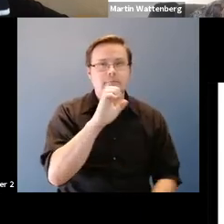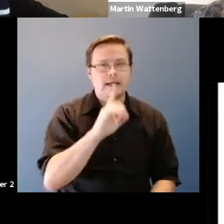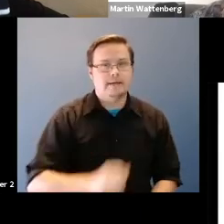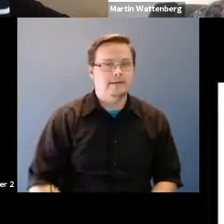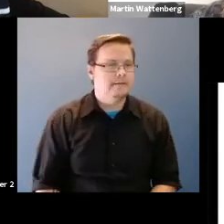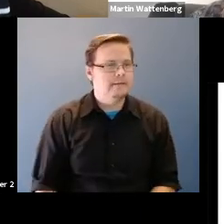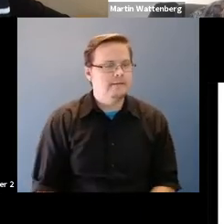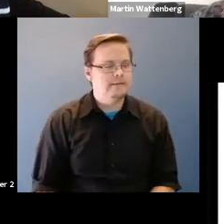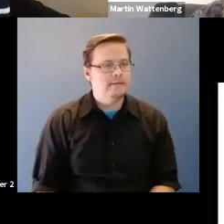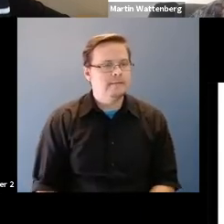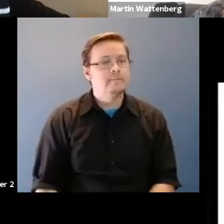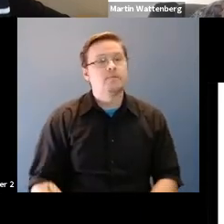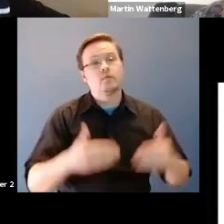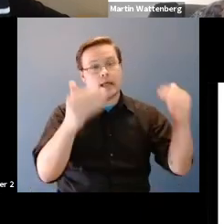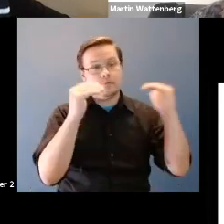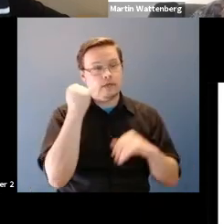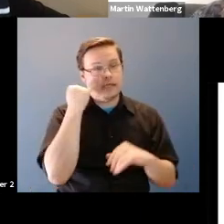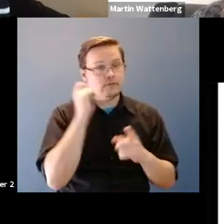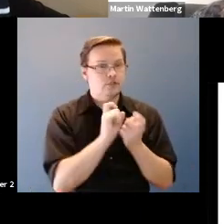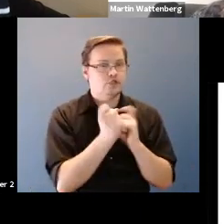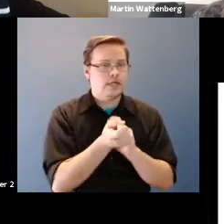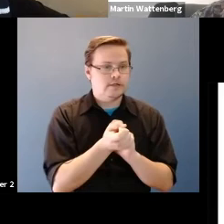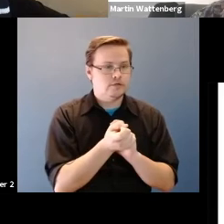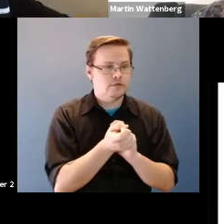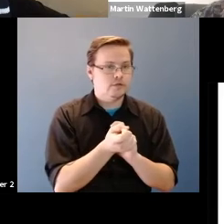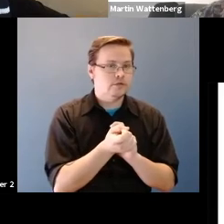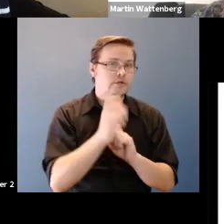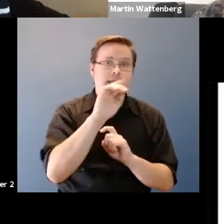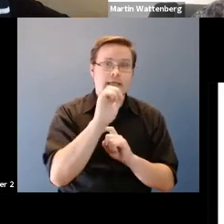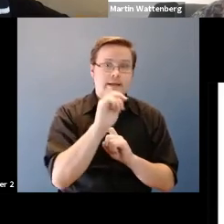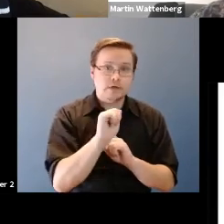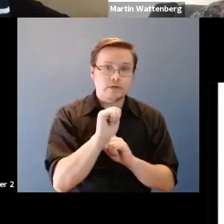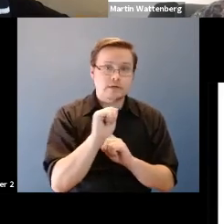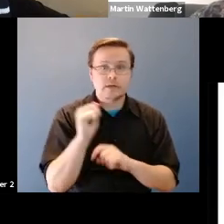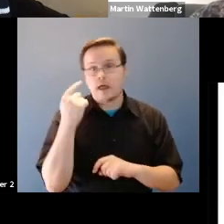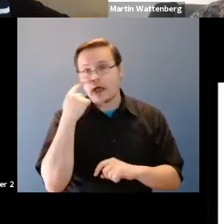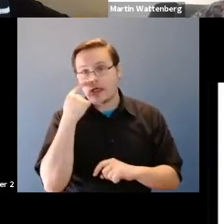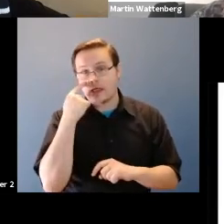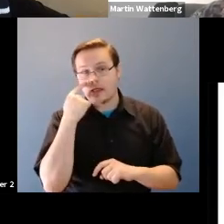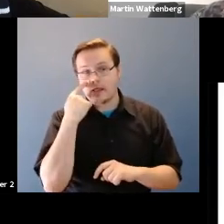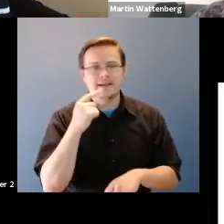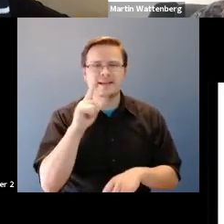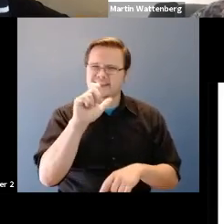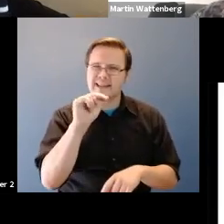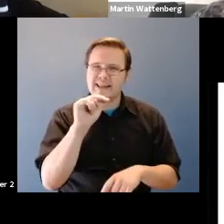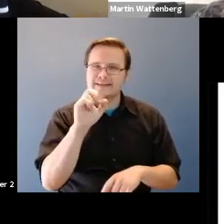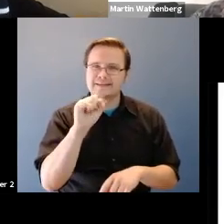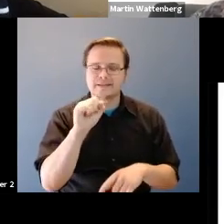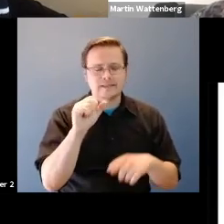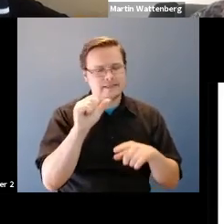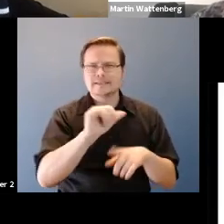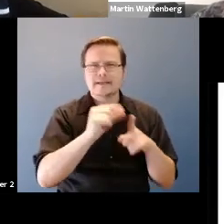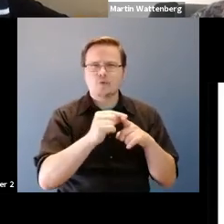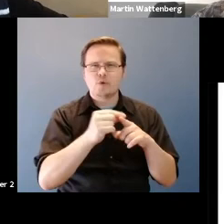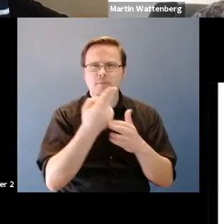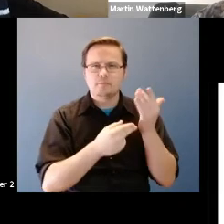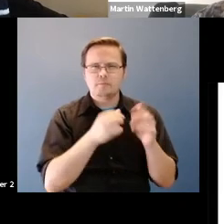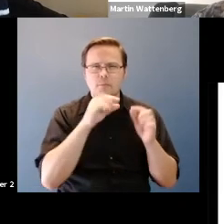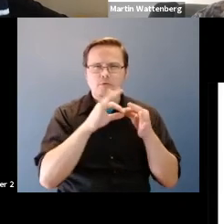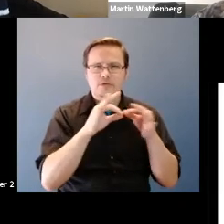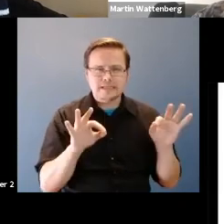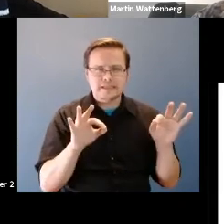Martin Wattenberg: So if I change camera on from it you'll see that lens that even though that's the same word in both sentences gets put into a slightly different position.